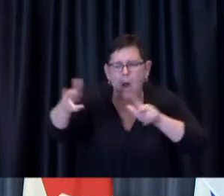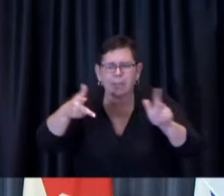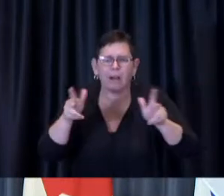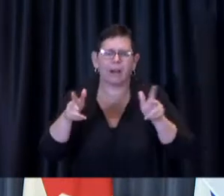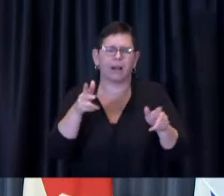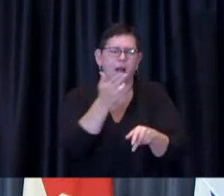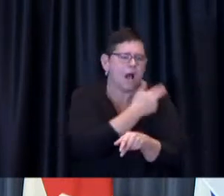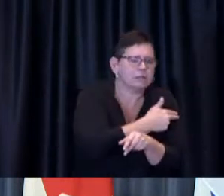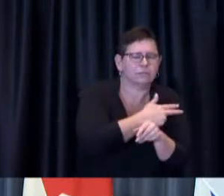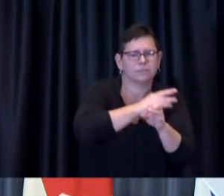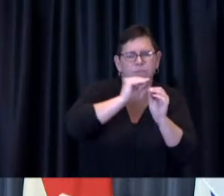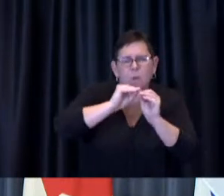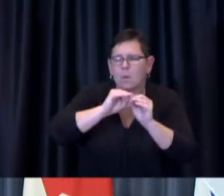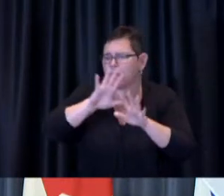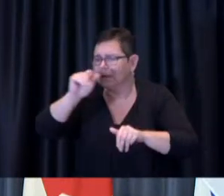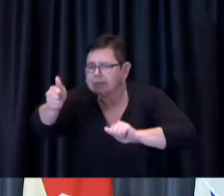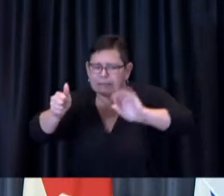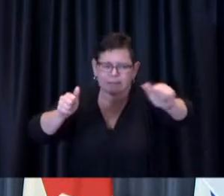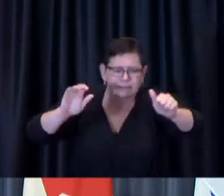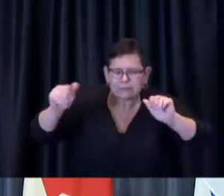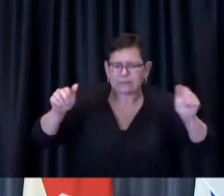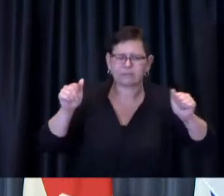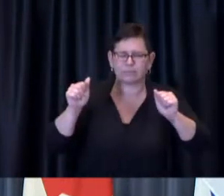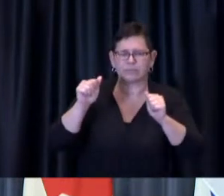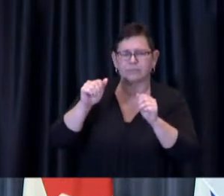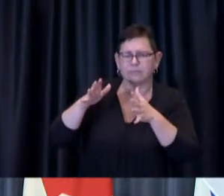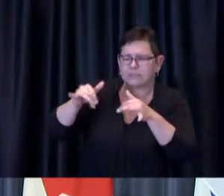in focused areas with lower vaccine uptake.